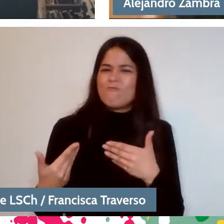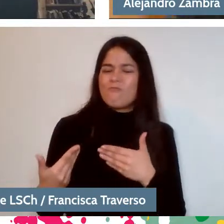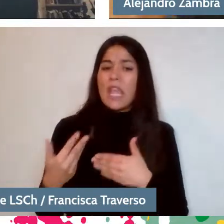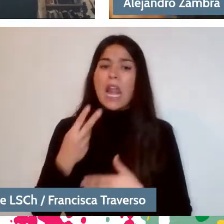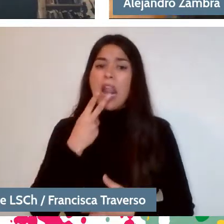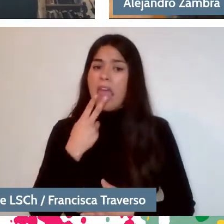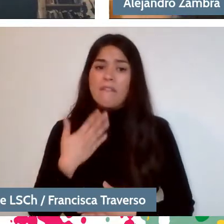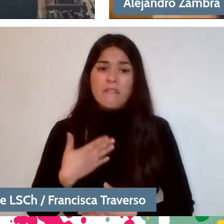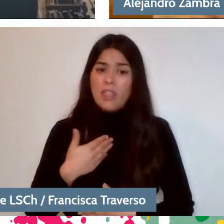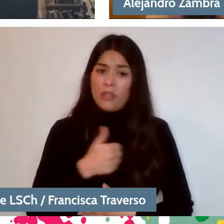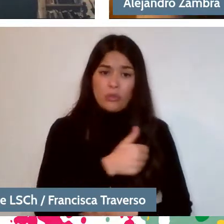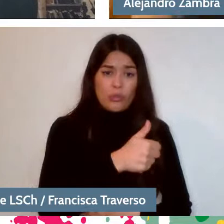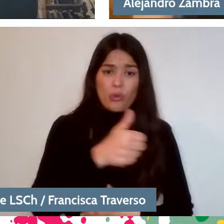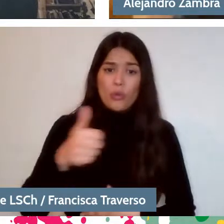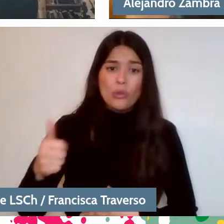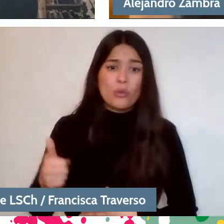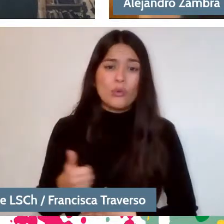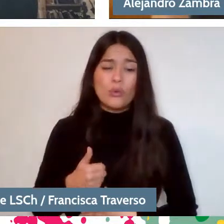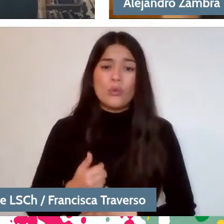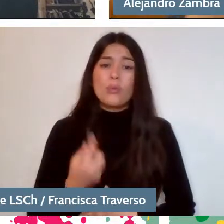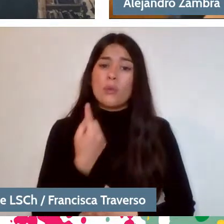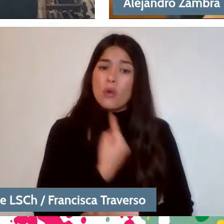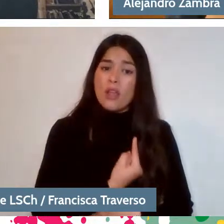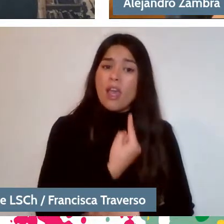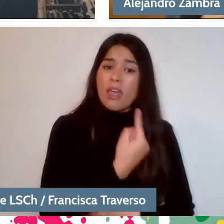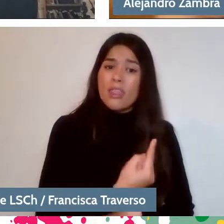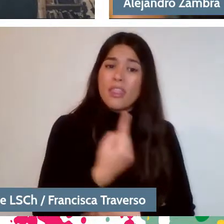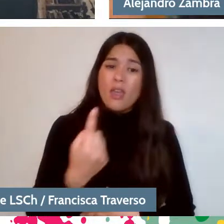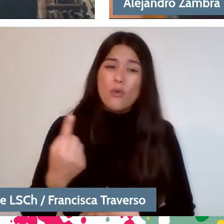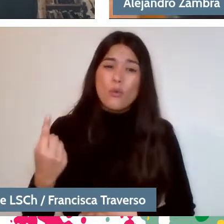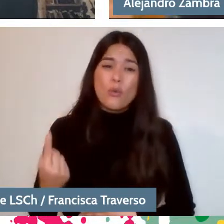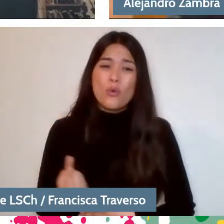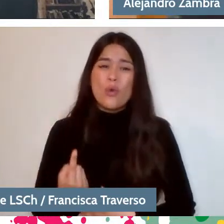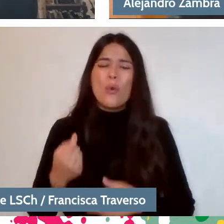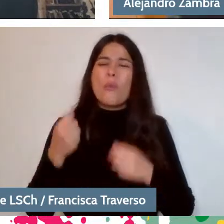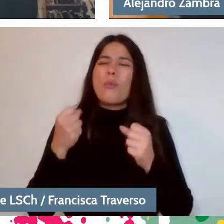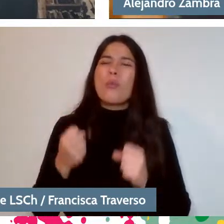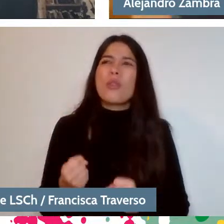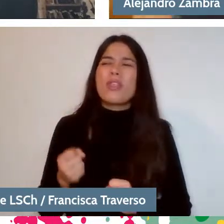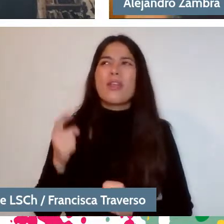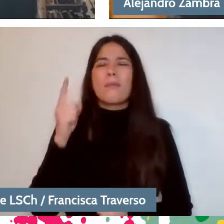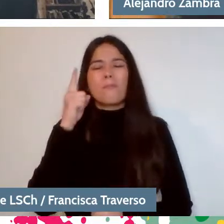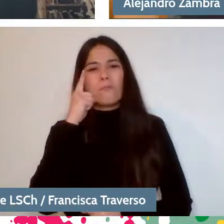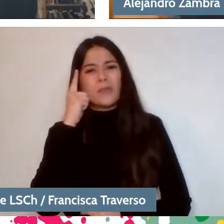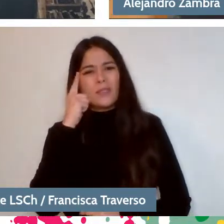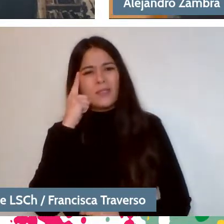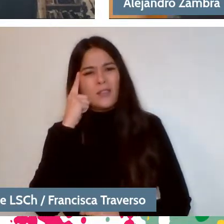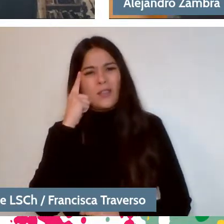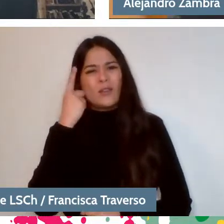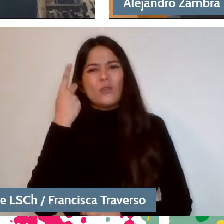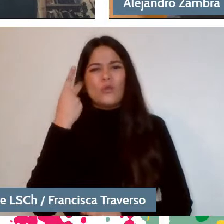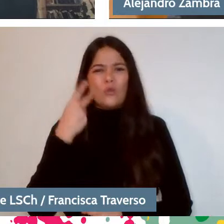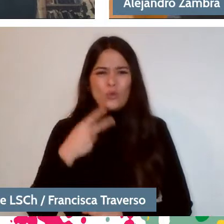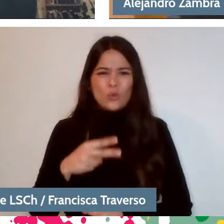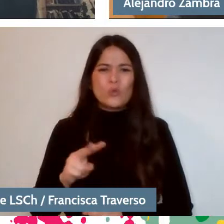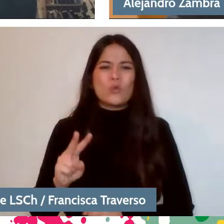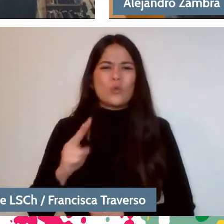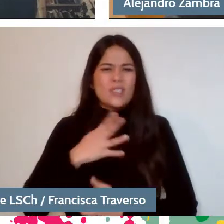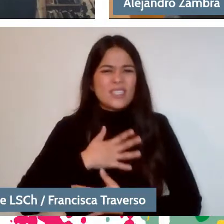I mean, each one of us could review our feeling of belonging.